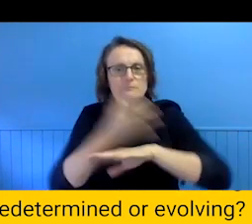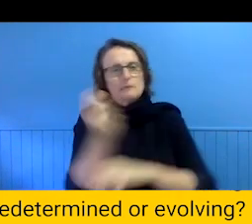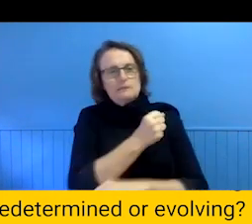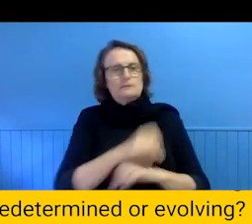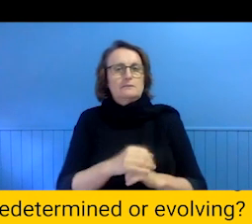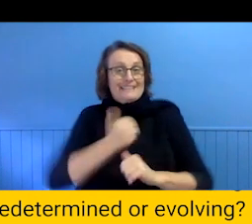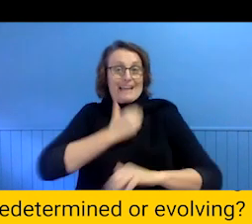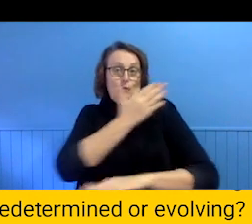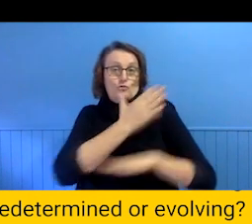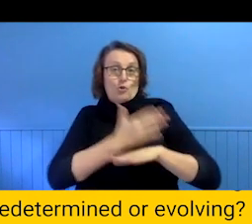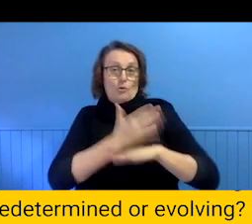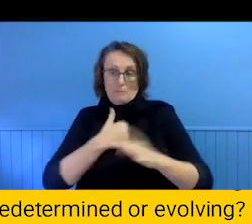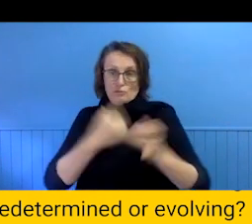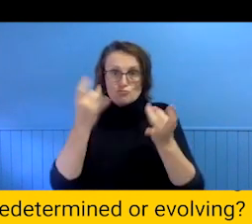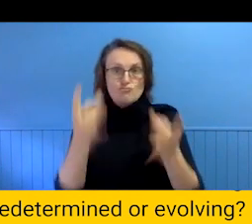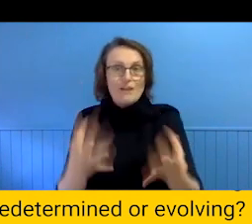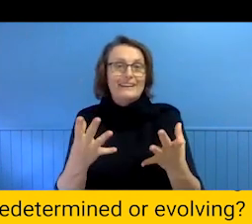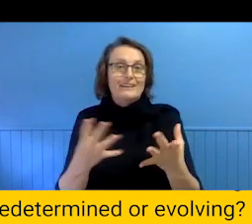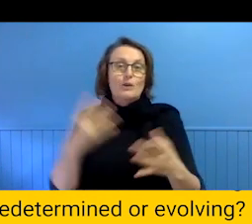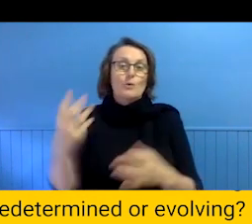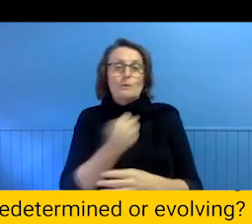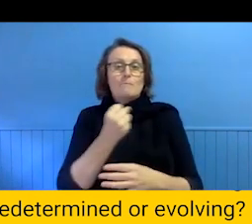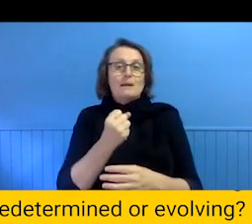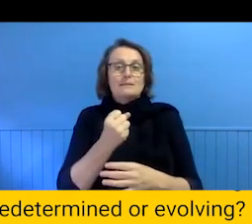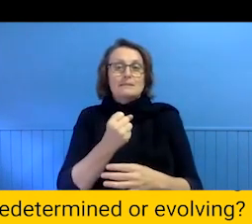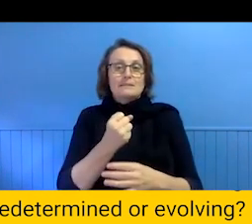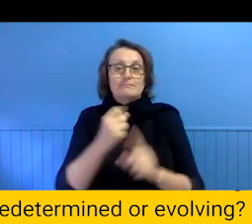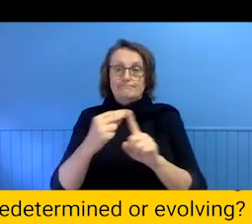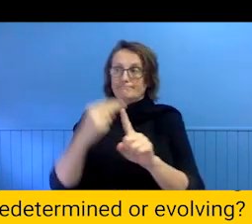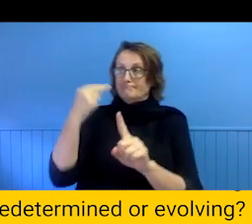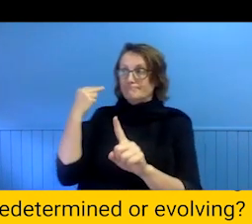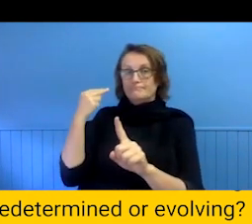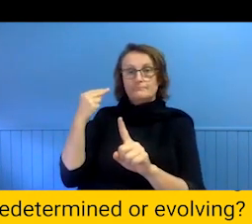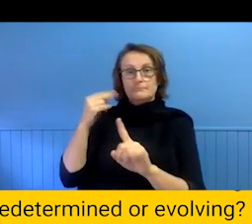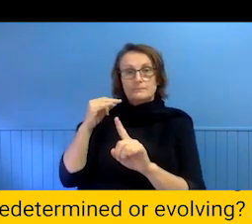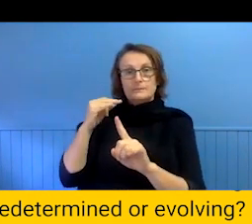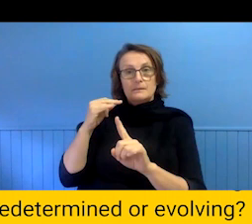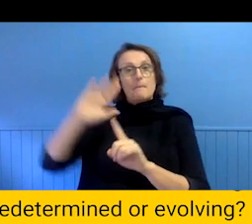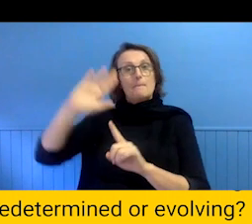our job to be prepped and do debriefs and it is our job to test